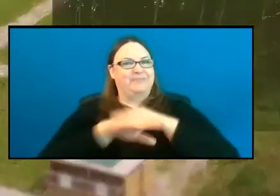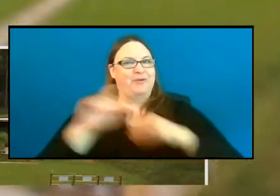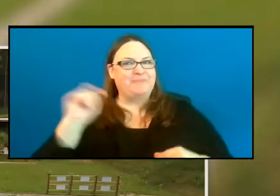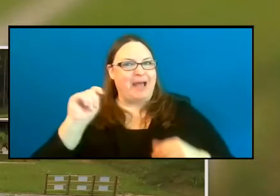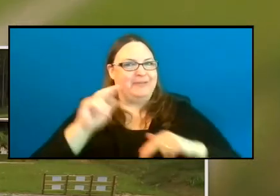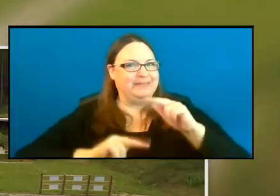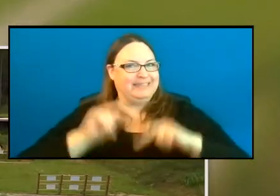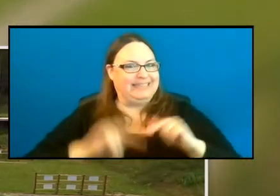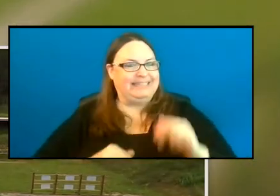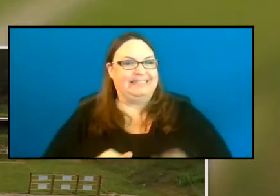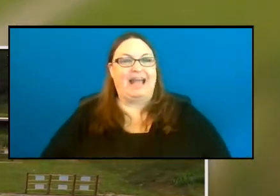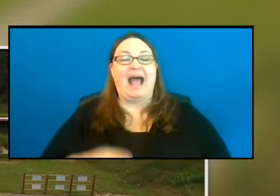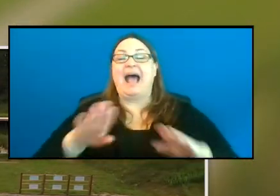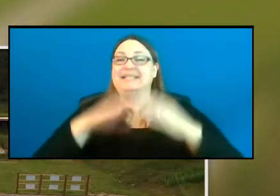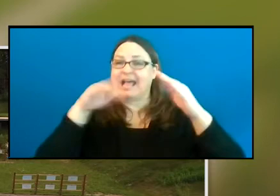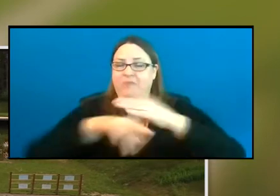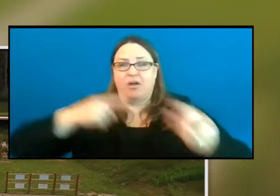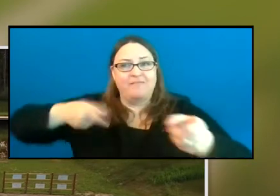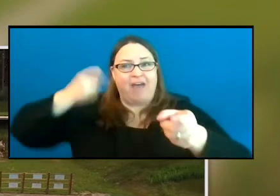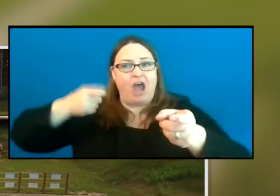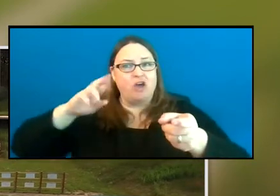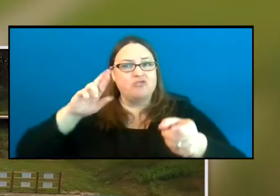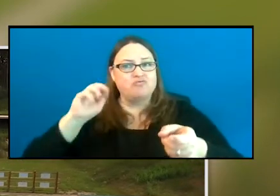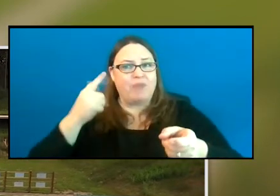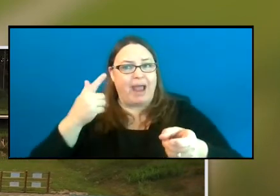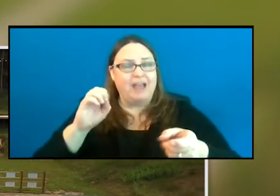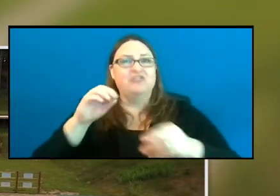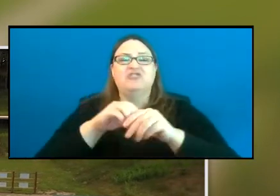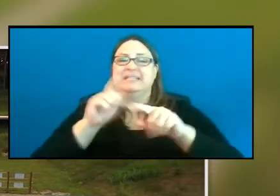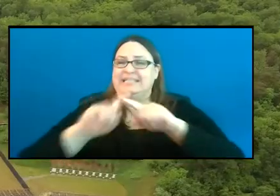Accessible firearms ranges do exist in numerous state game areas in southern Michigan.